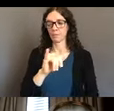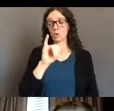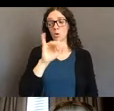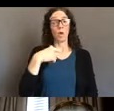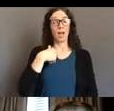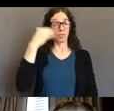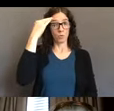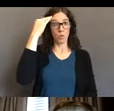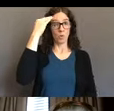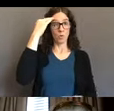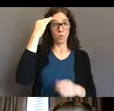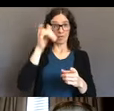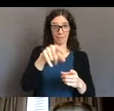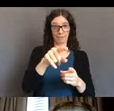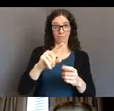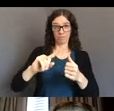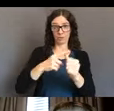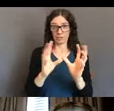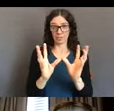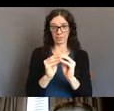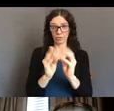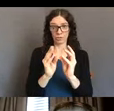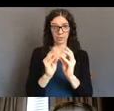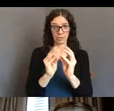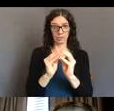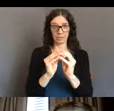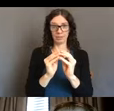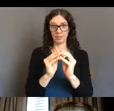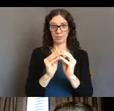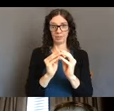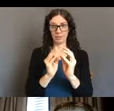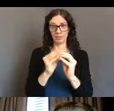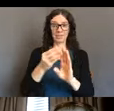the first session covered the history of the ADA very, very well.